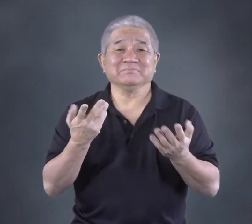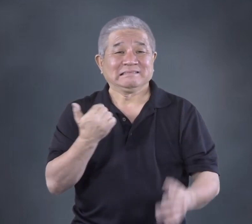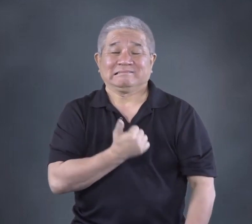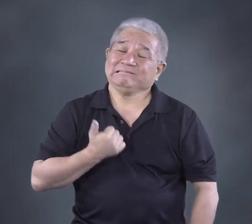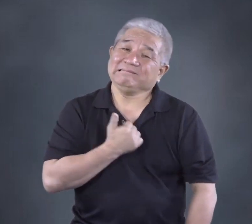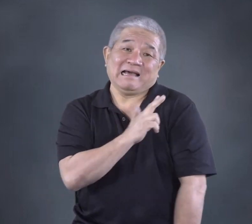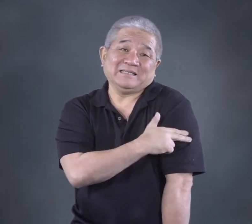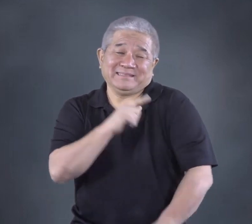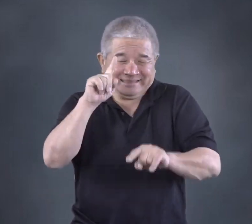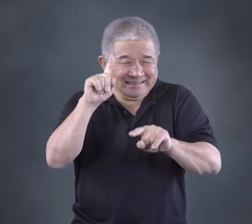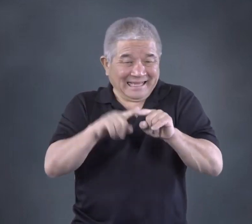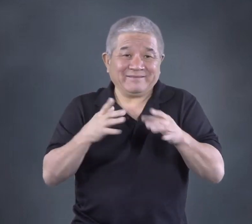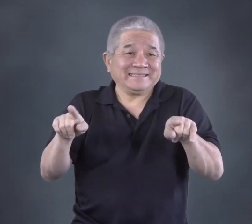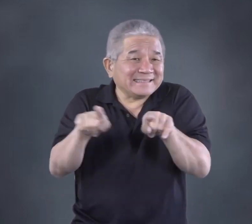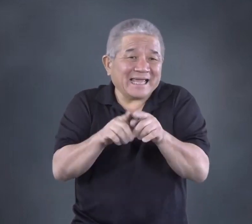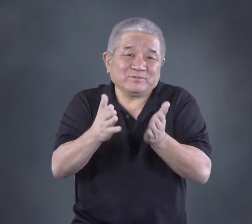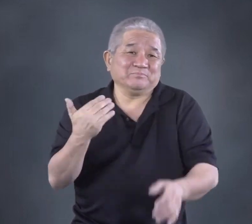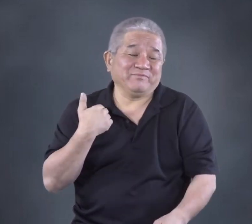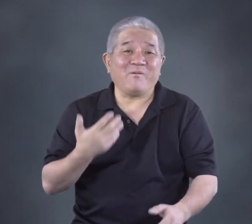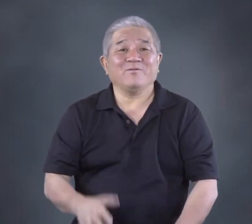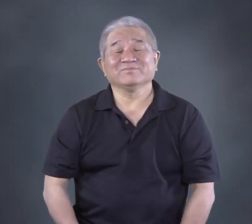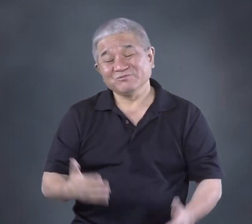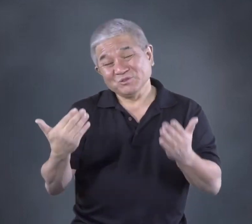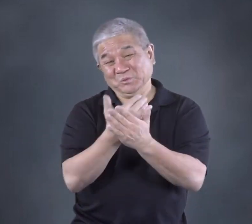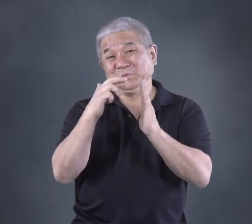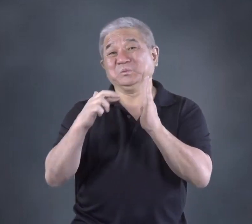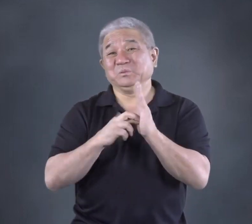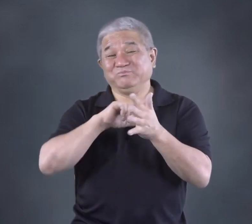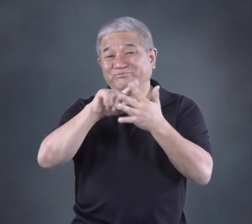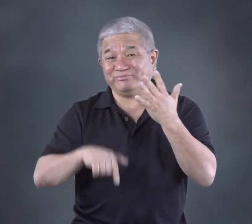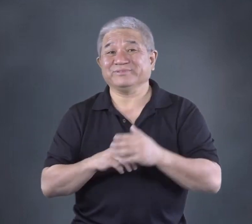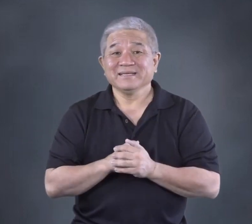and often cannot provide the same services like before. There are new rules now.